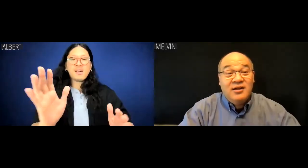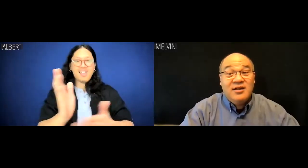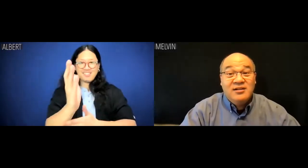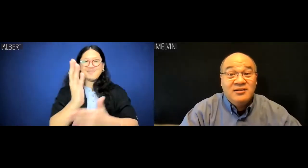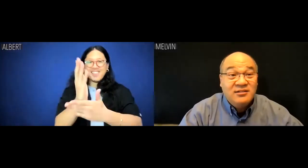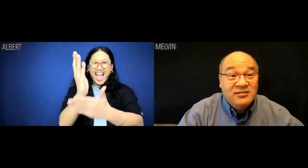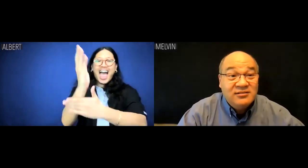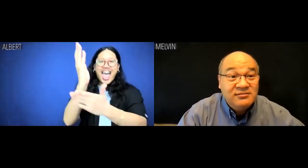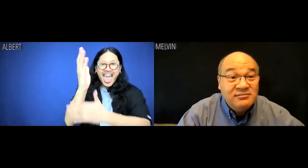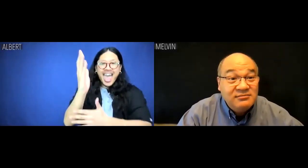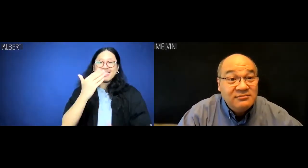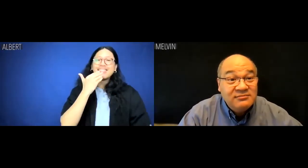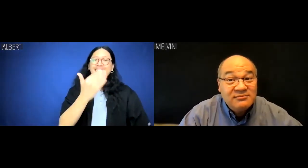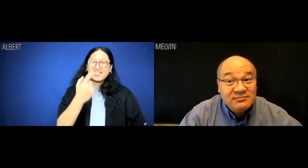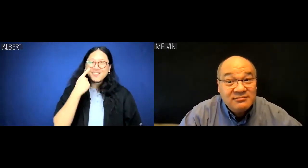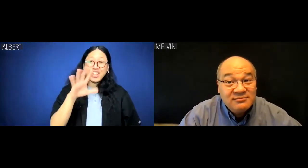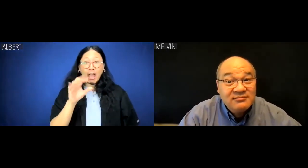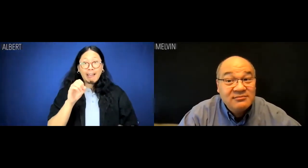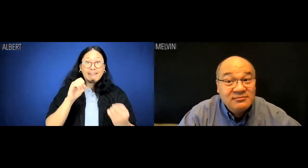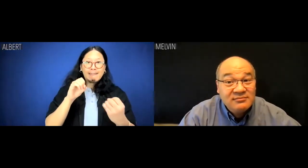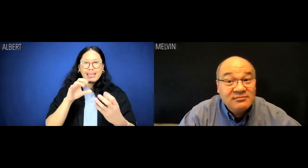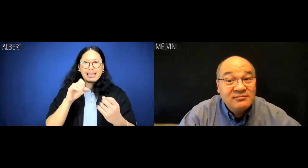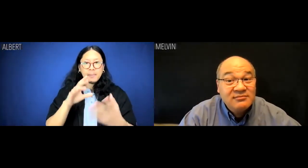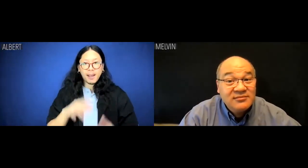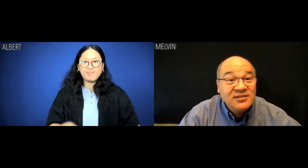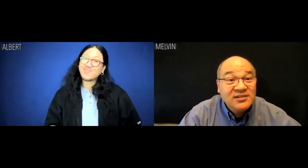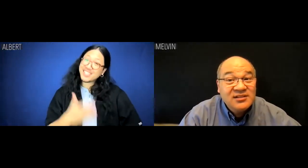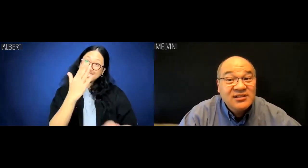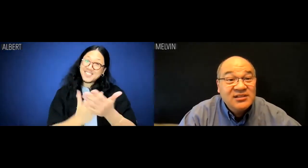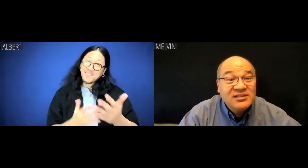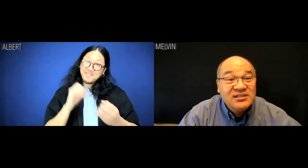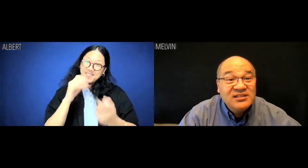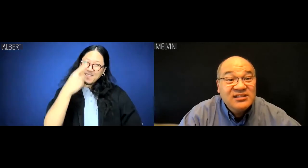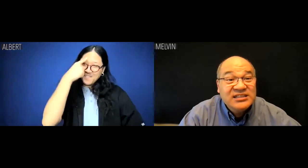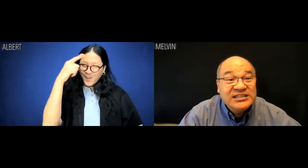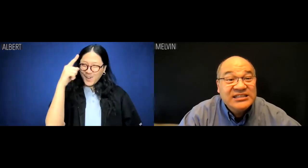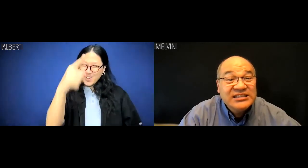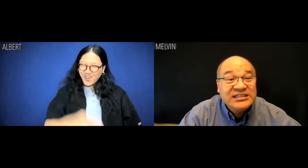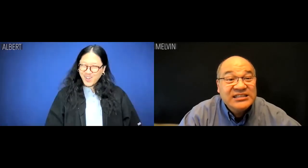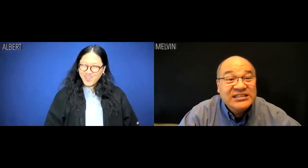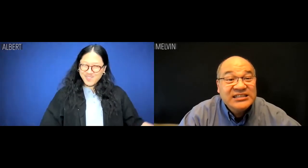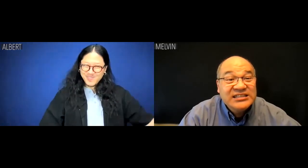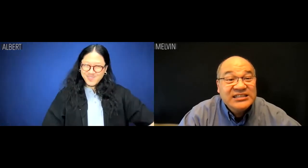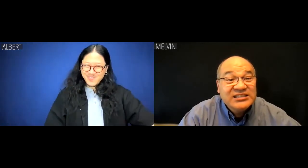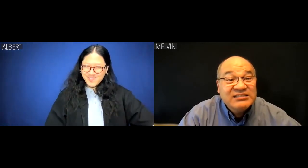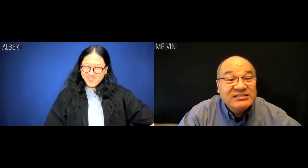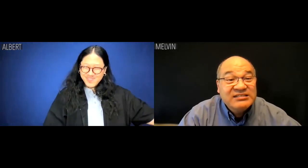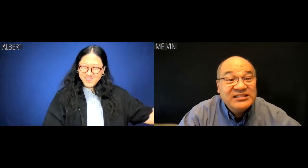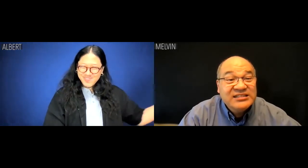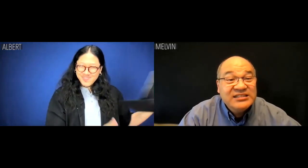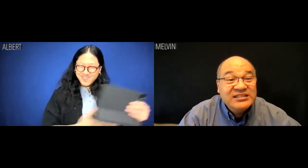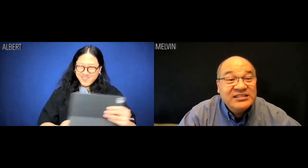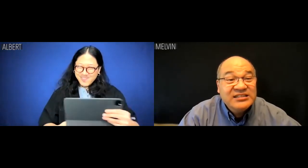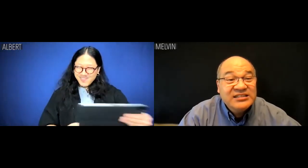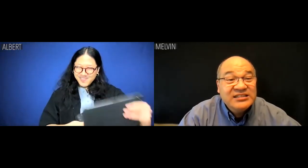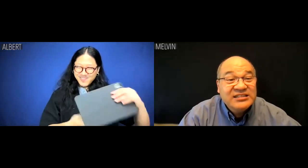Albert: All right. Well, thanks for your feedback. And here is some feedback for you.